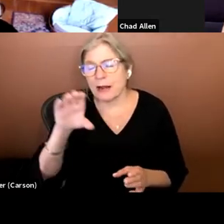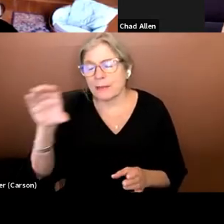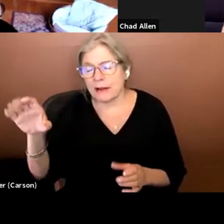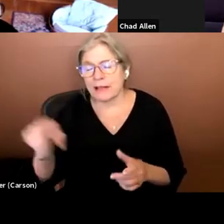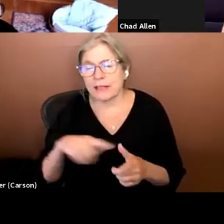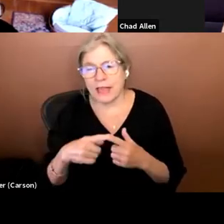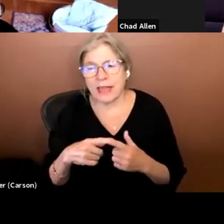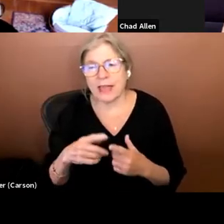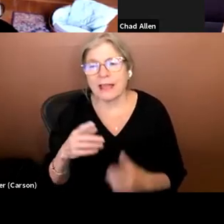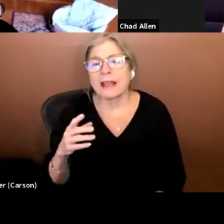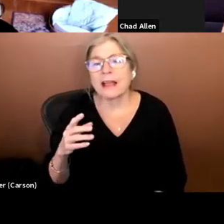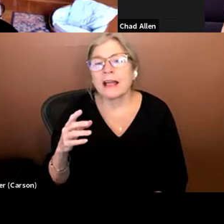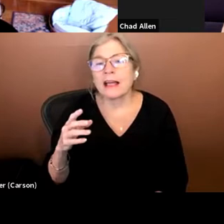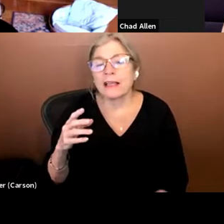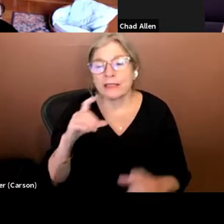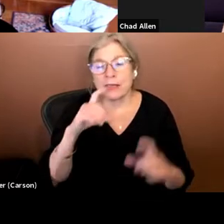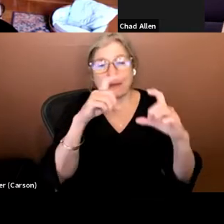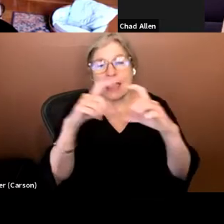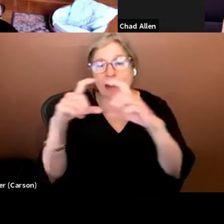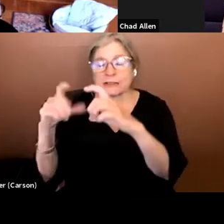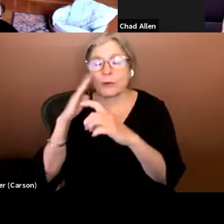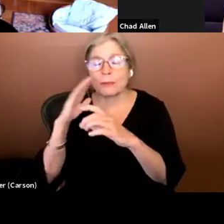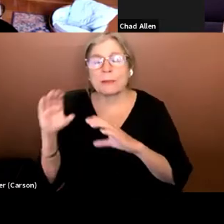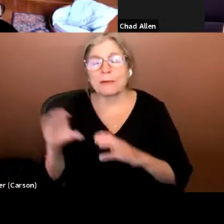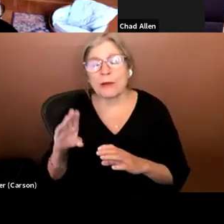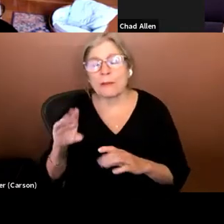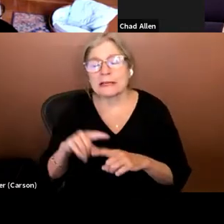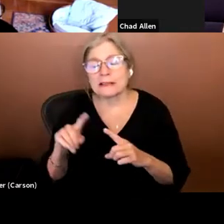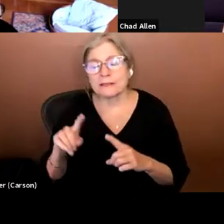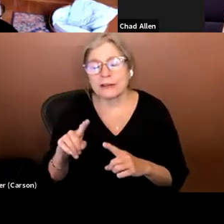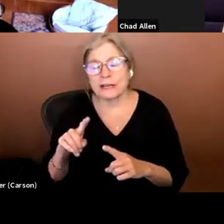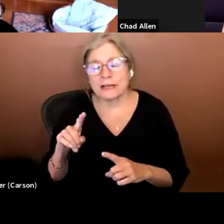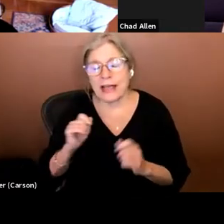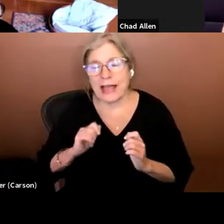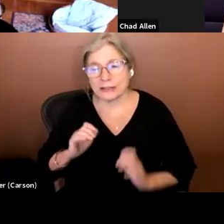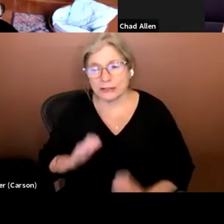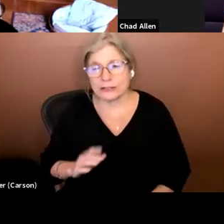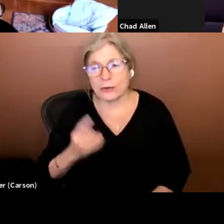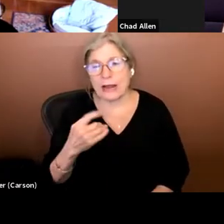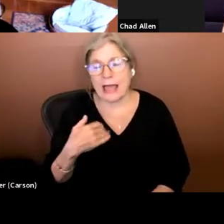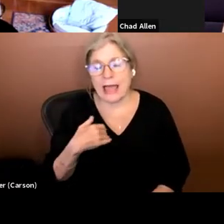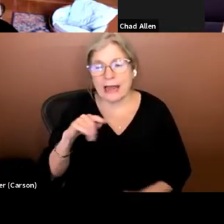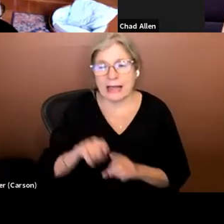different actors. And the one I had as a child was Spiderman